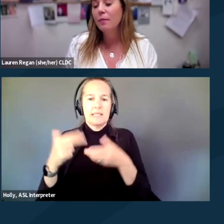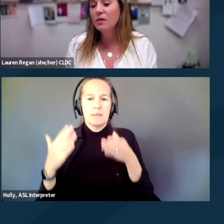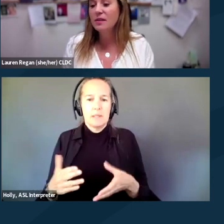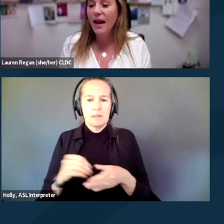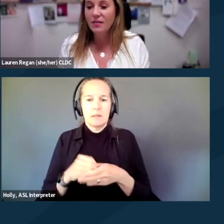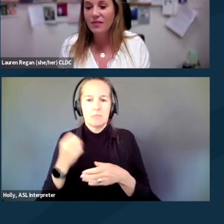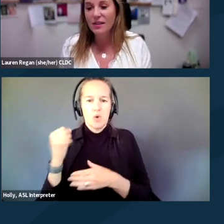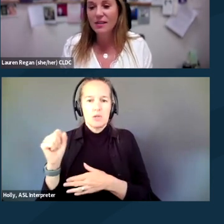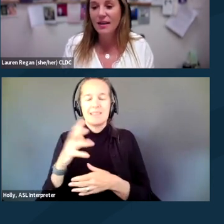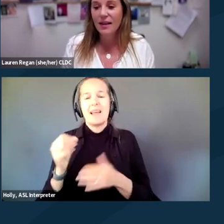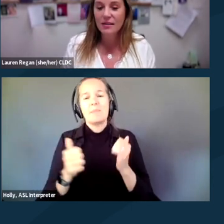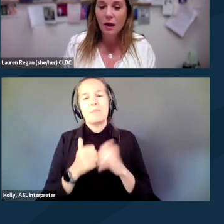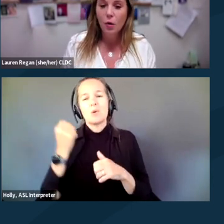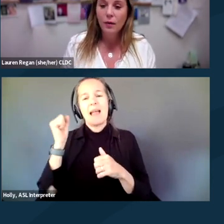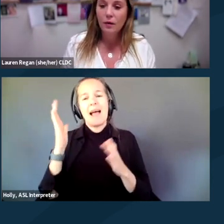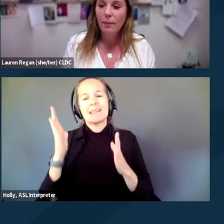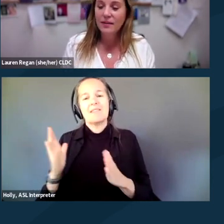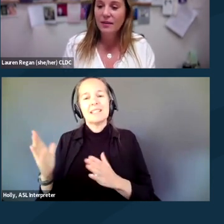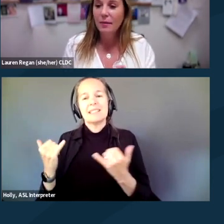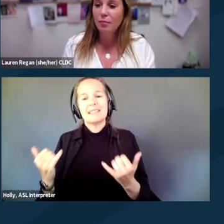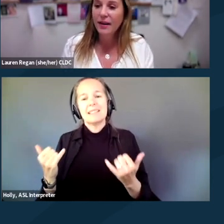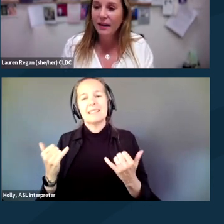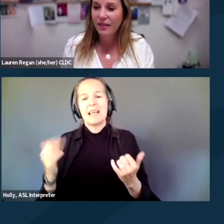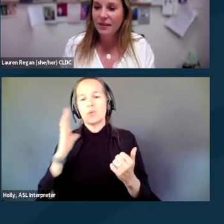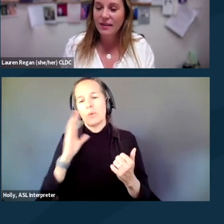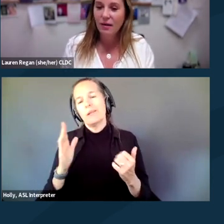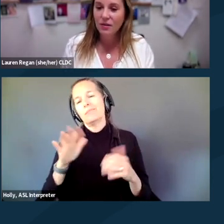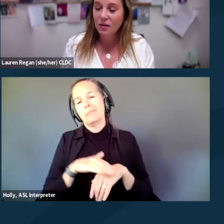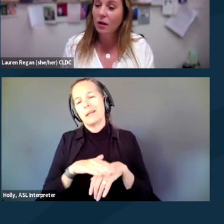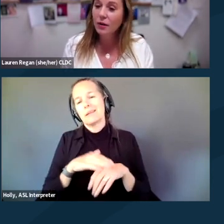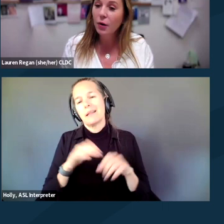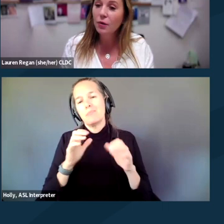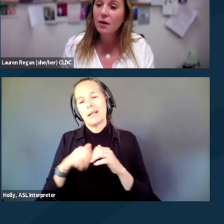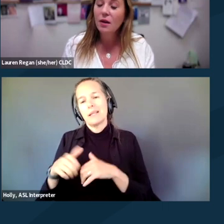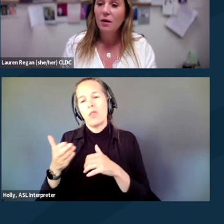most activists these days will basically be breaking things down into color code,